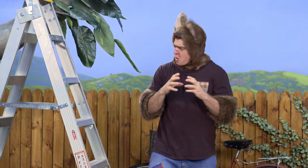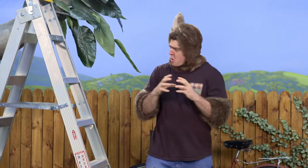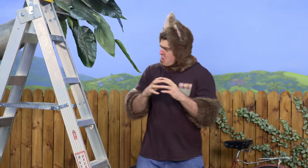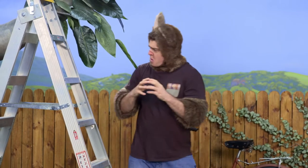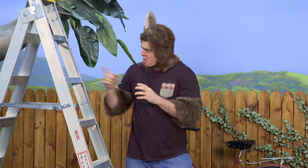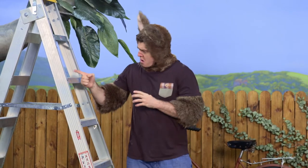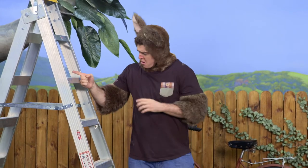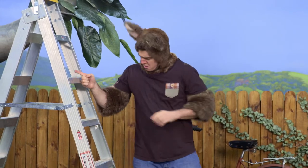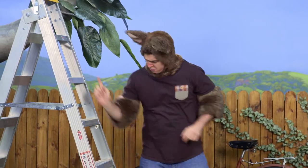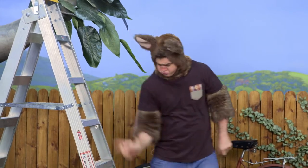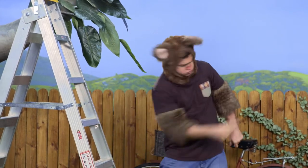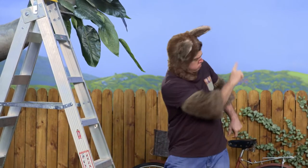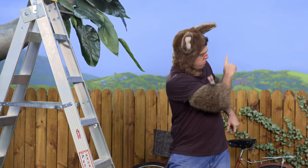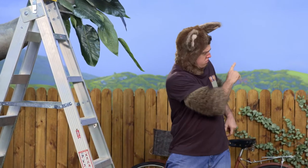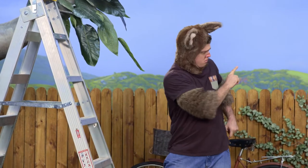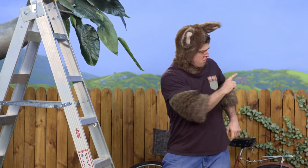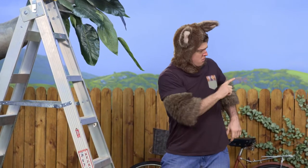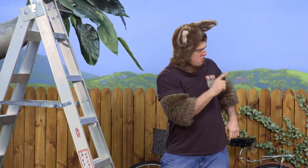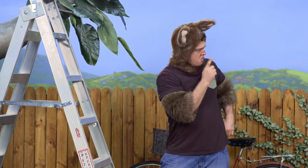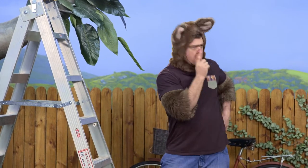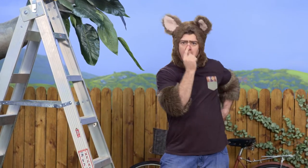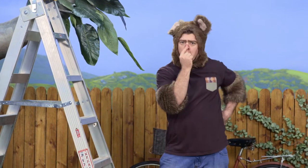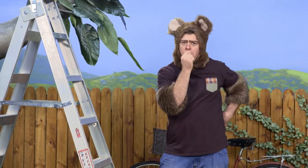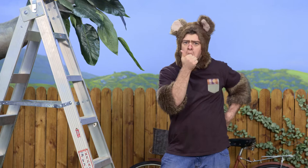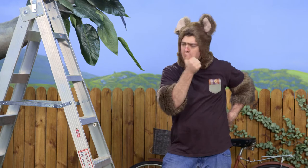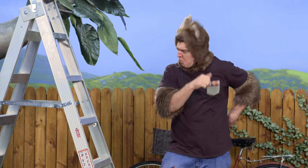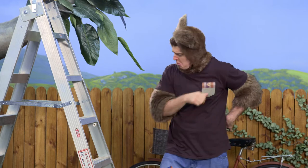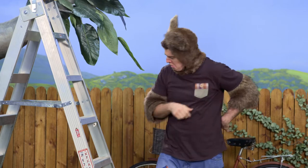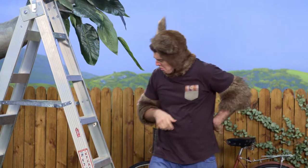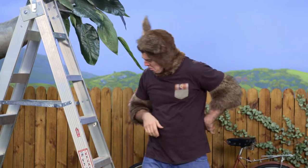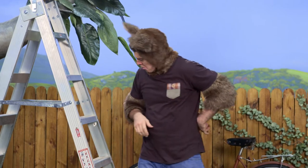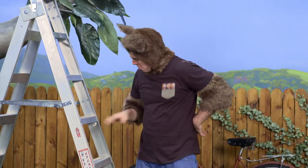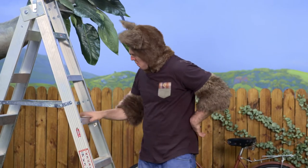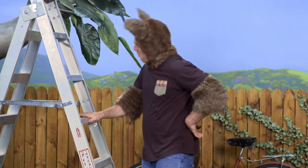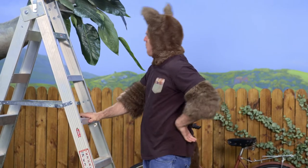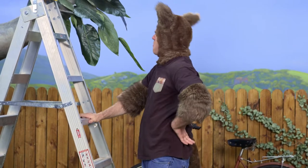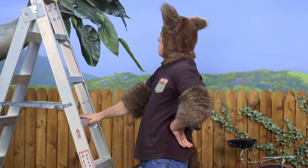I wonder if I could roll a ball down this. Maybe. Hmm. I think I could.